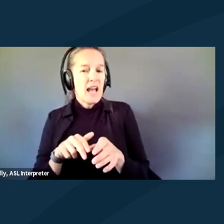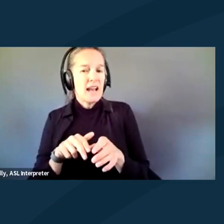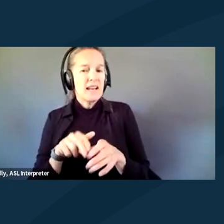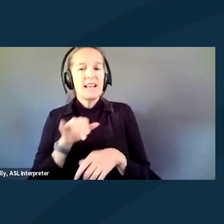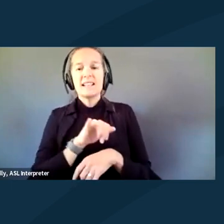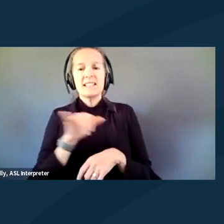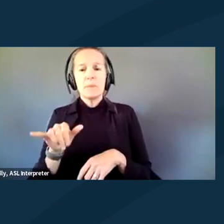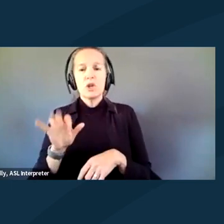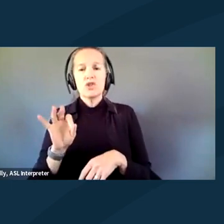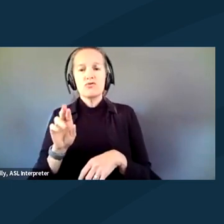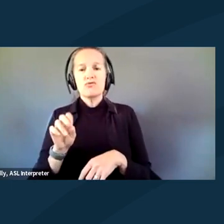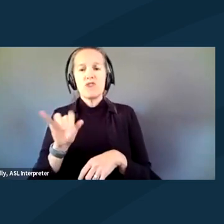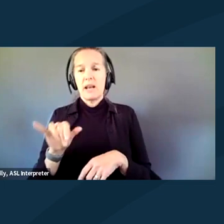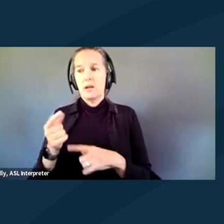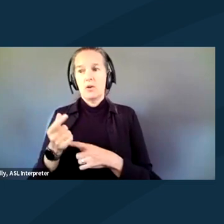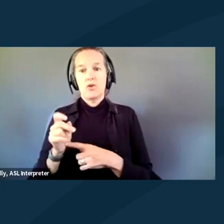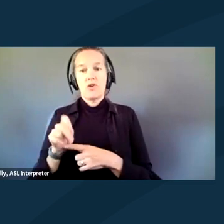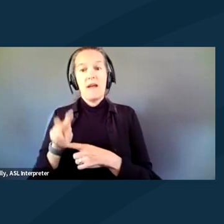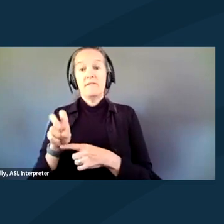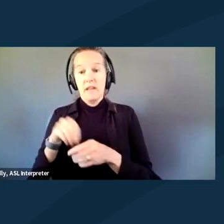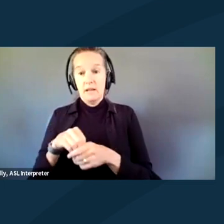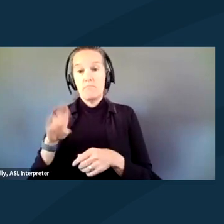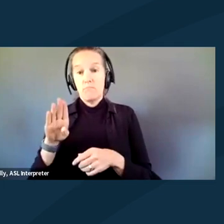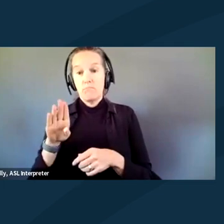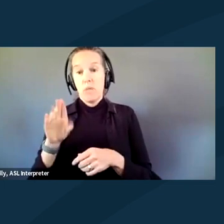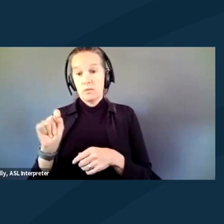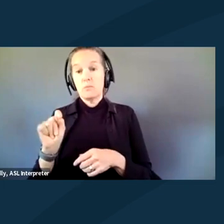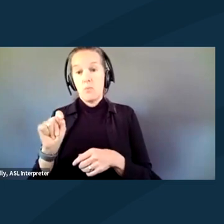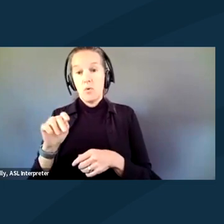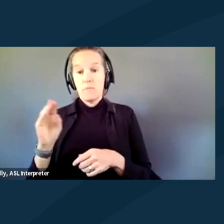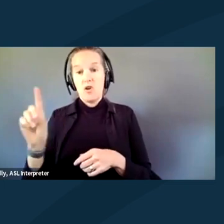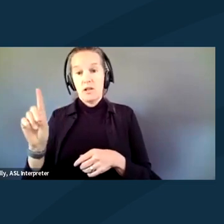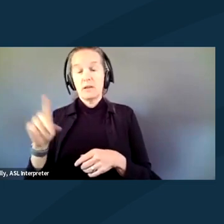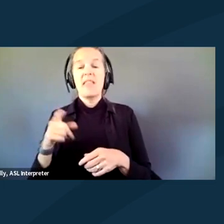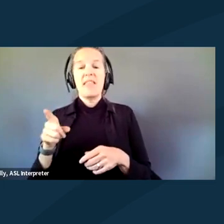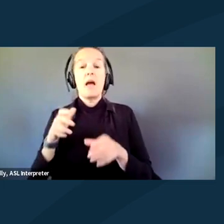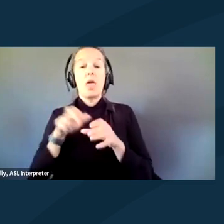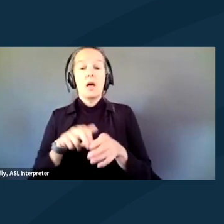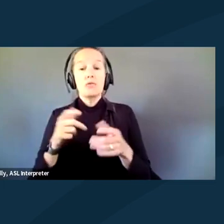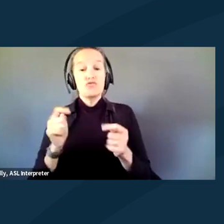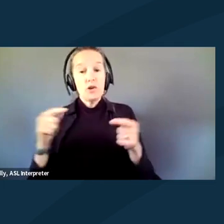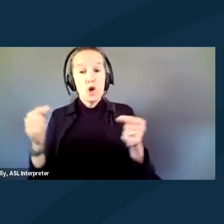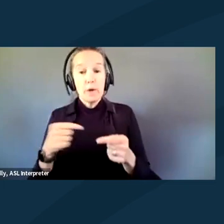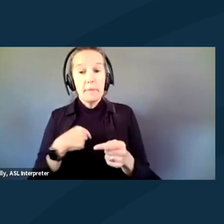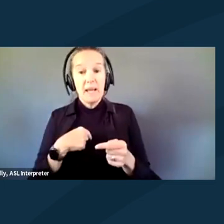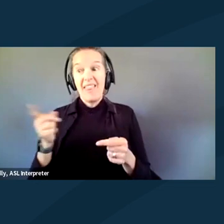to Freddie Gray in Baltimore. They took me on a ride like that, tried to hurt me, they lost me.